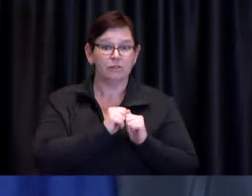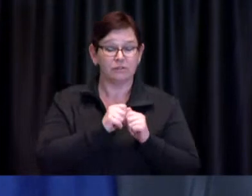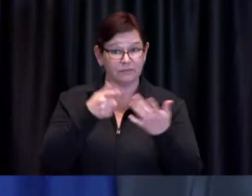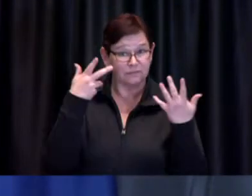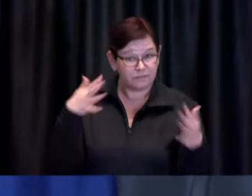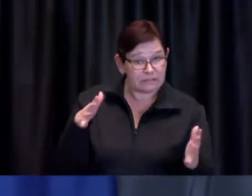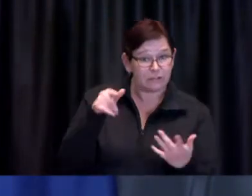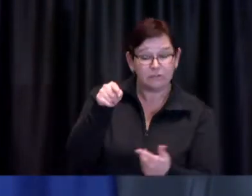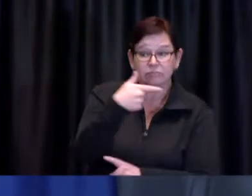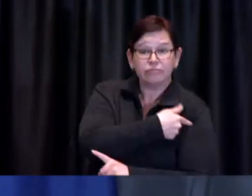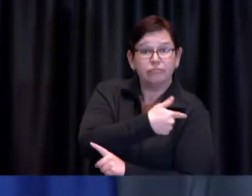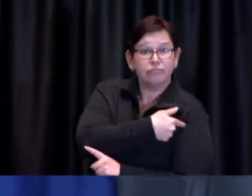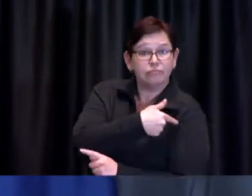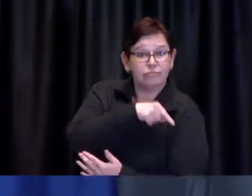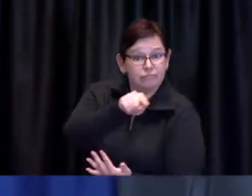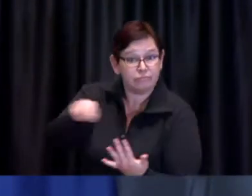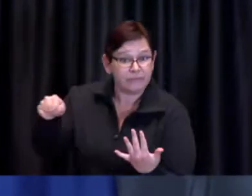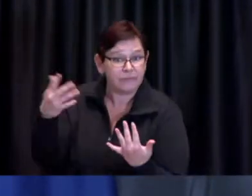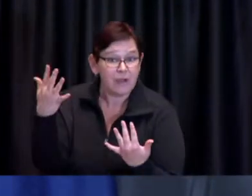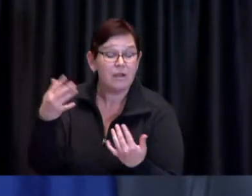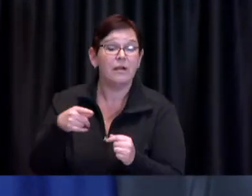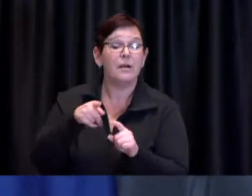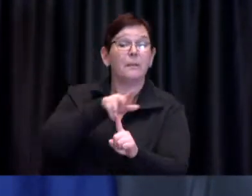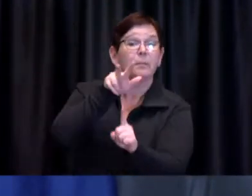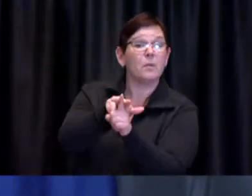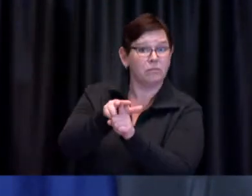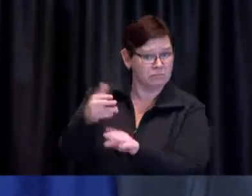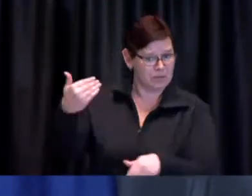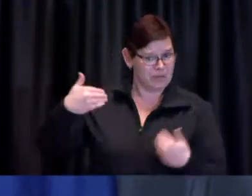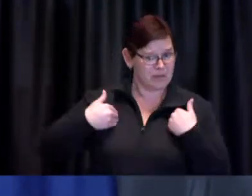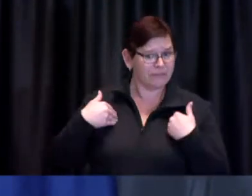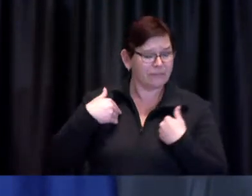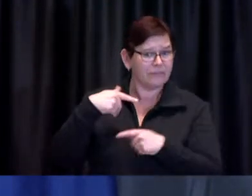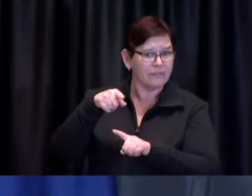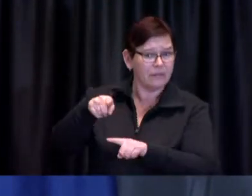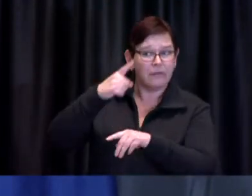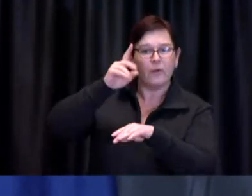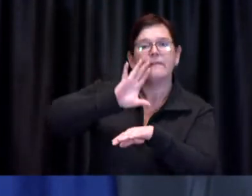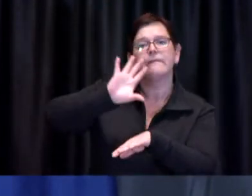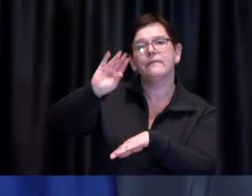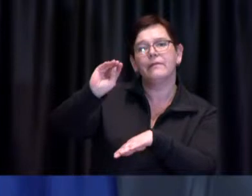Appointments are available to residents 50 and older who live in 53 hot spot postal codes,